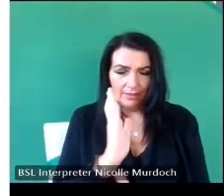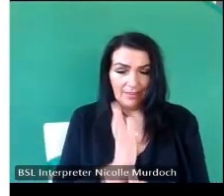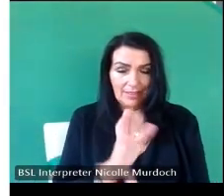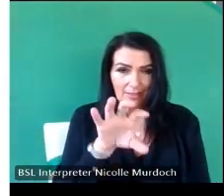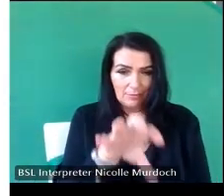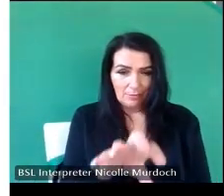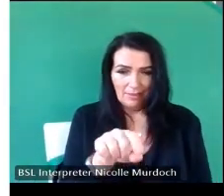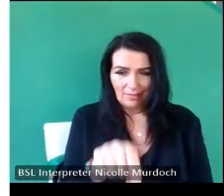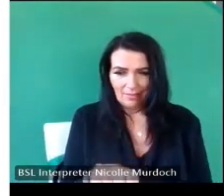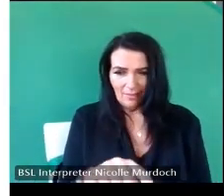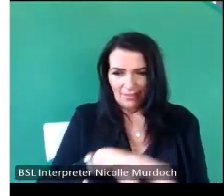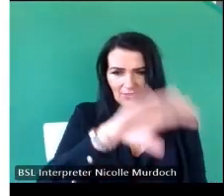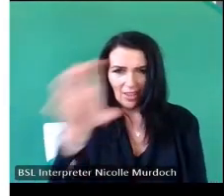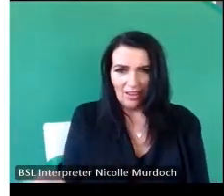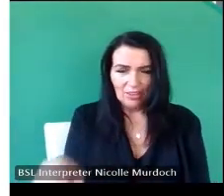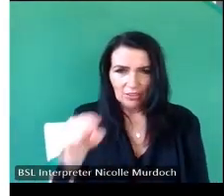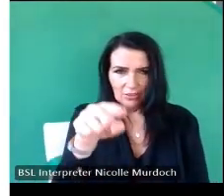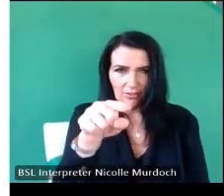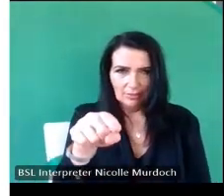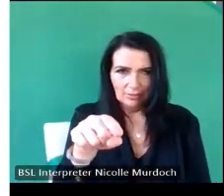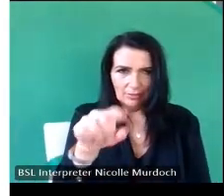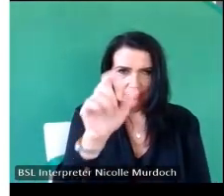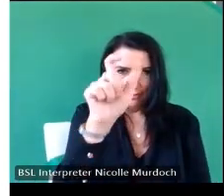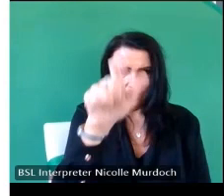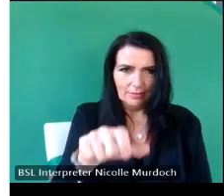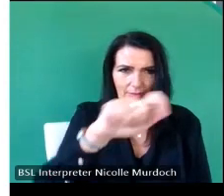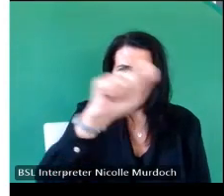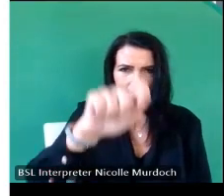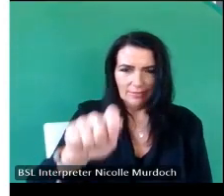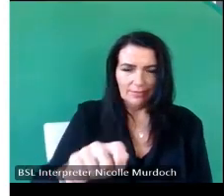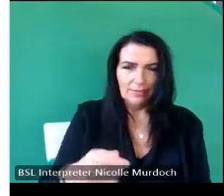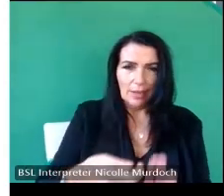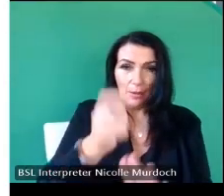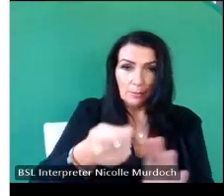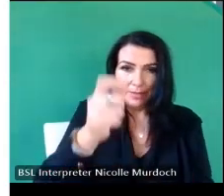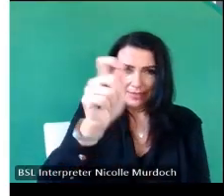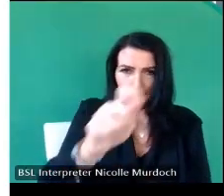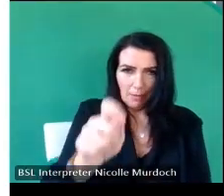the arch of the fireplace with a great big Mason's Mark and man said what have you done that for